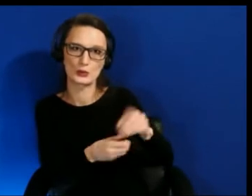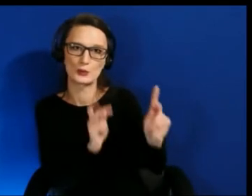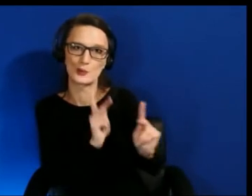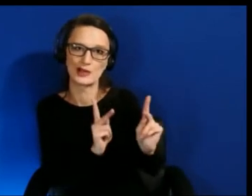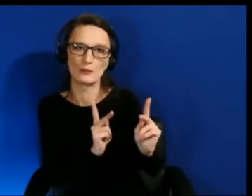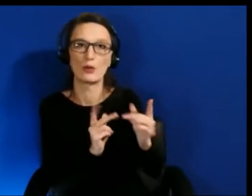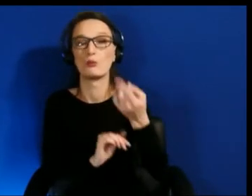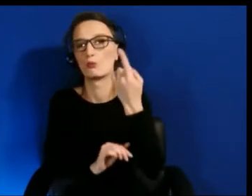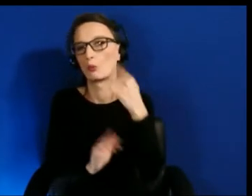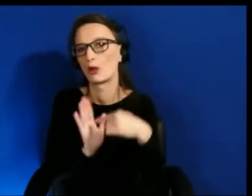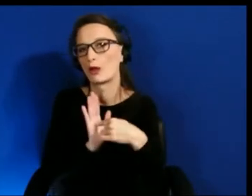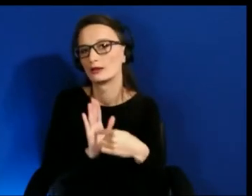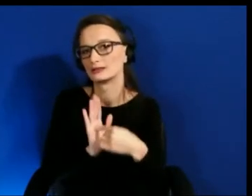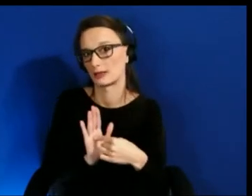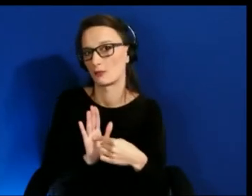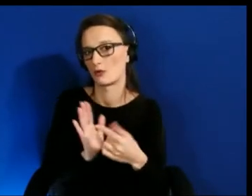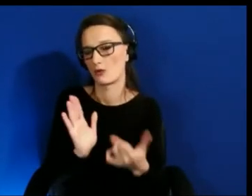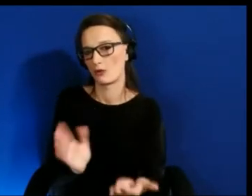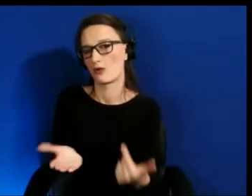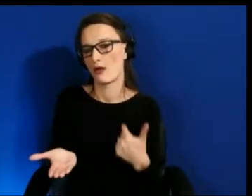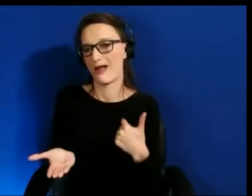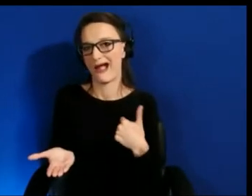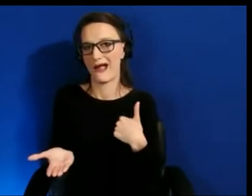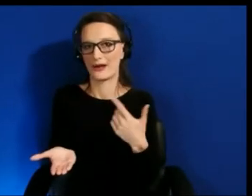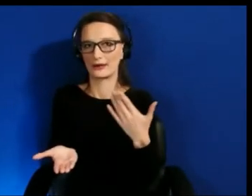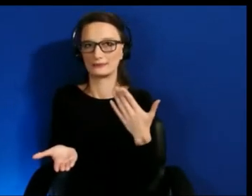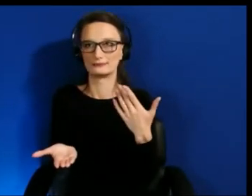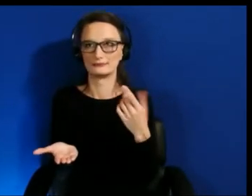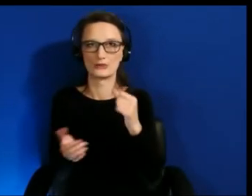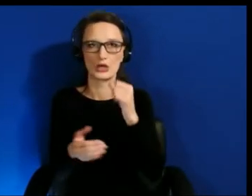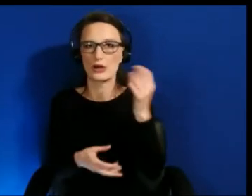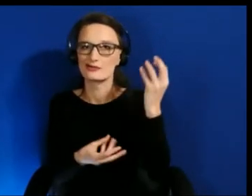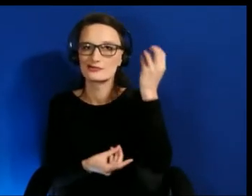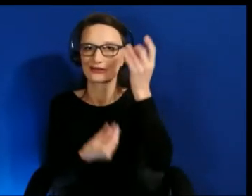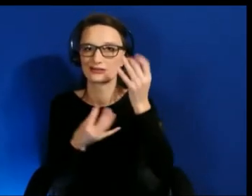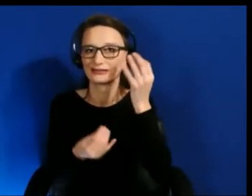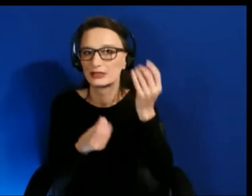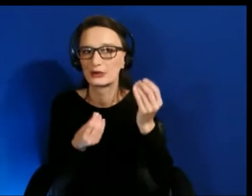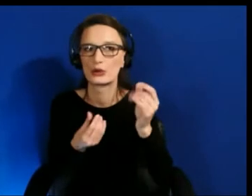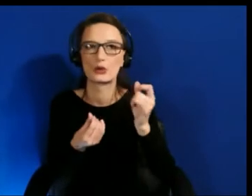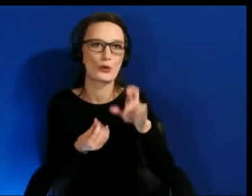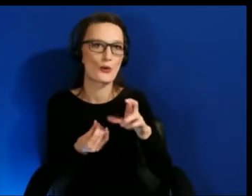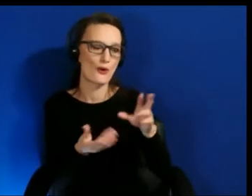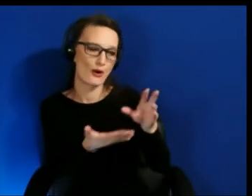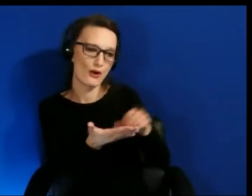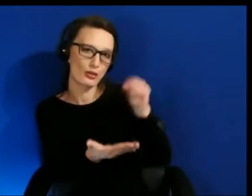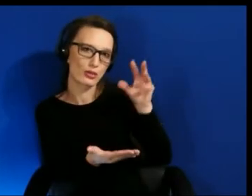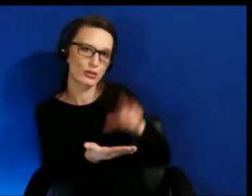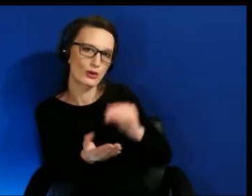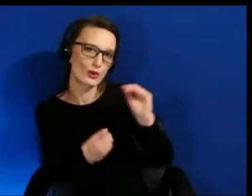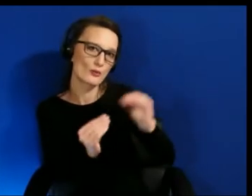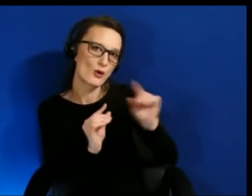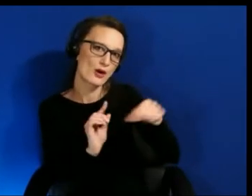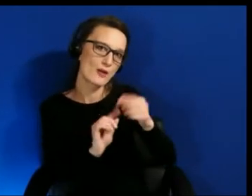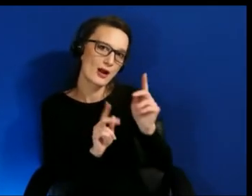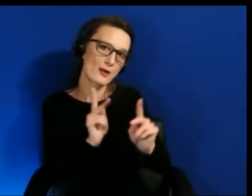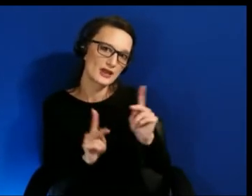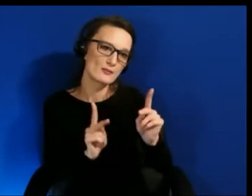for myself is I miss out on learning more about from people who are hearing impaired.